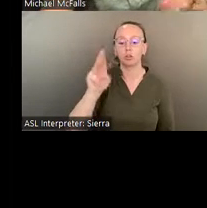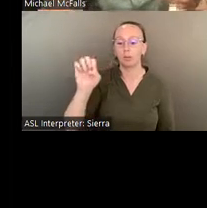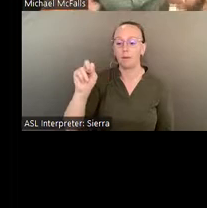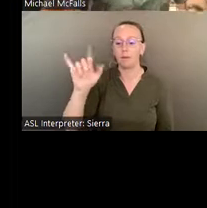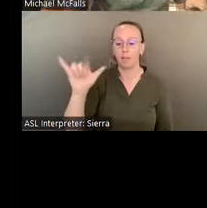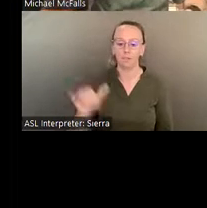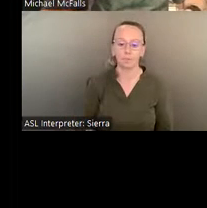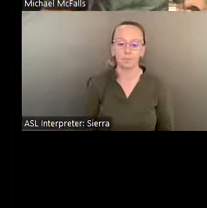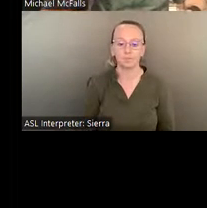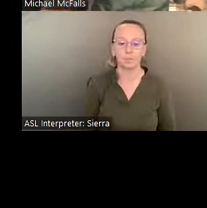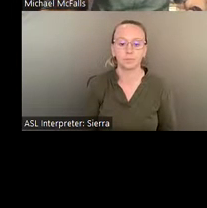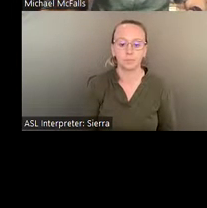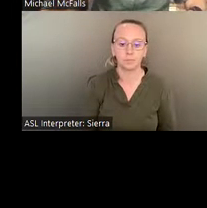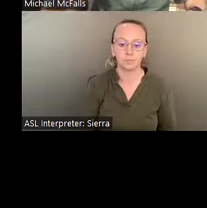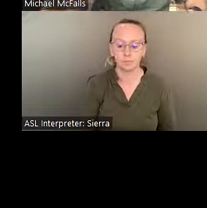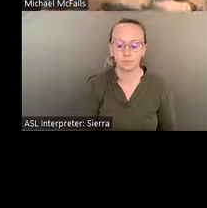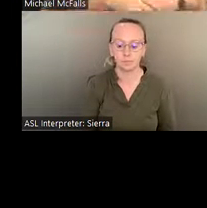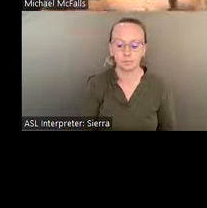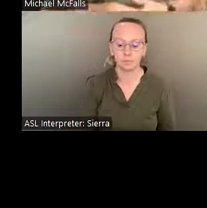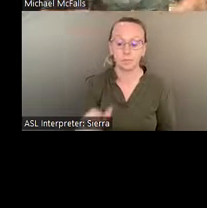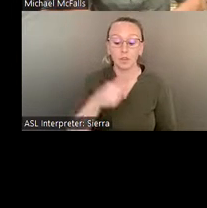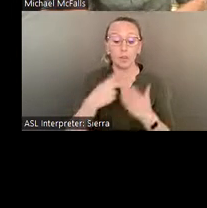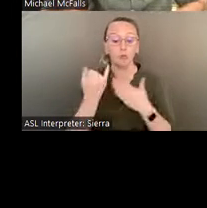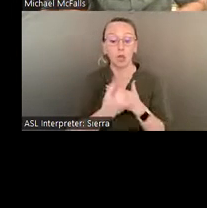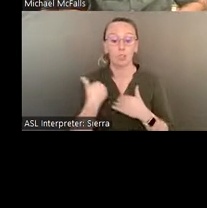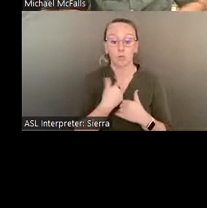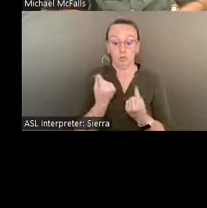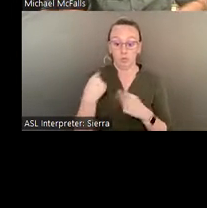But another project that we've been doing is we've worked with artists like Sia Wolfhack,